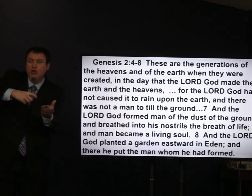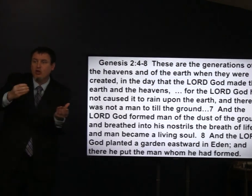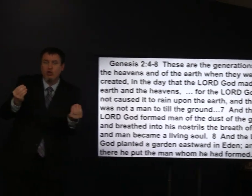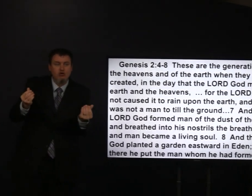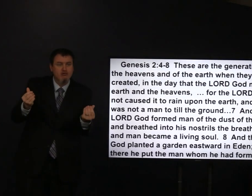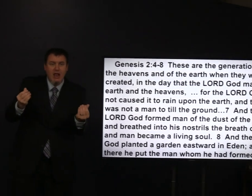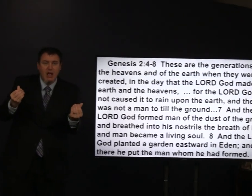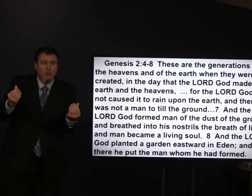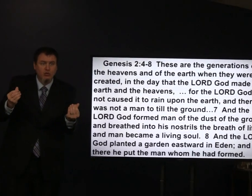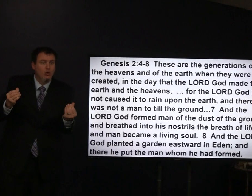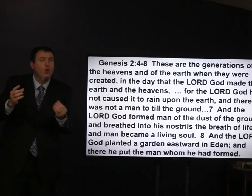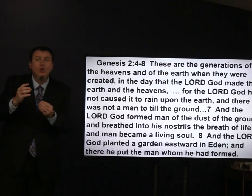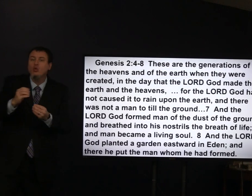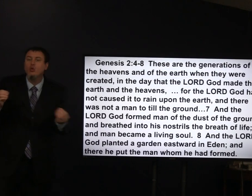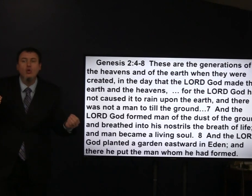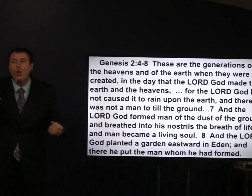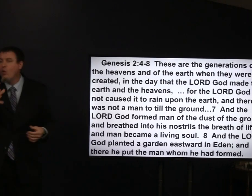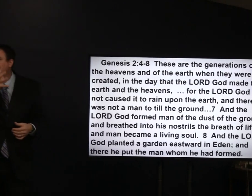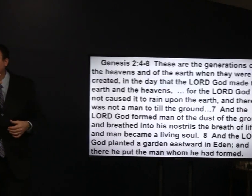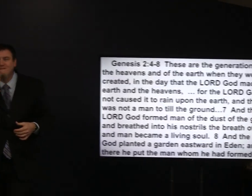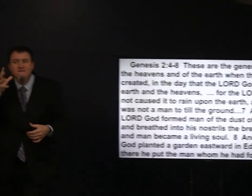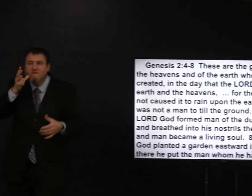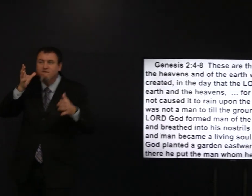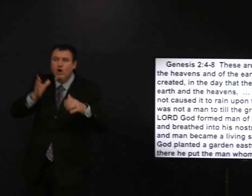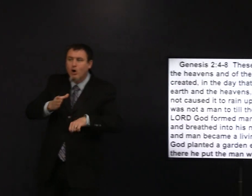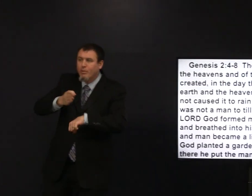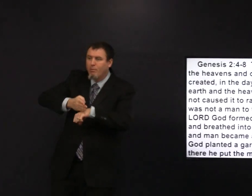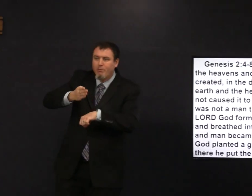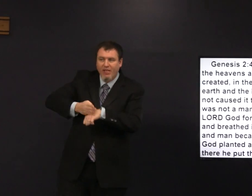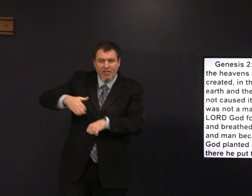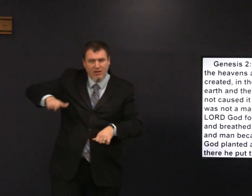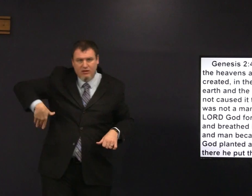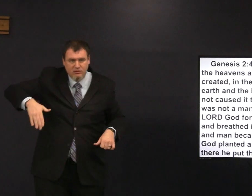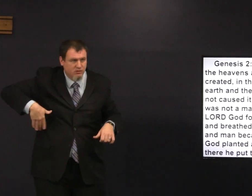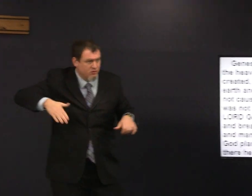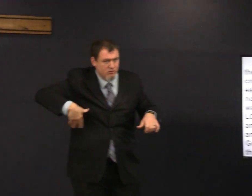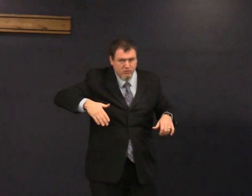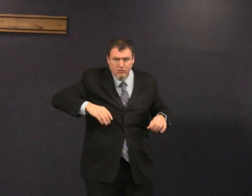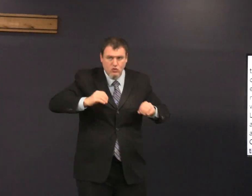was not a man to till the ground so there were no Farmers bill yet